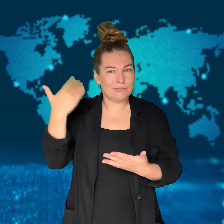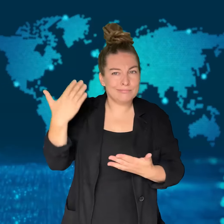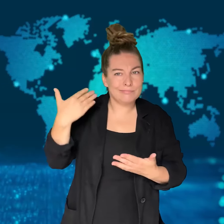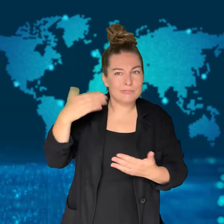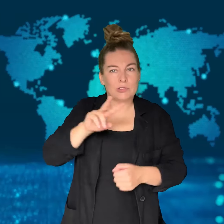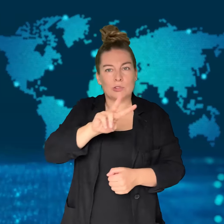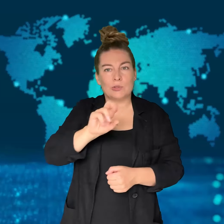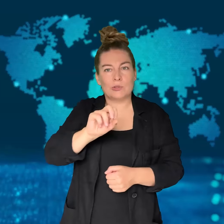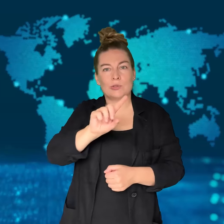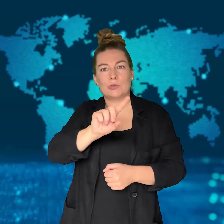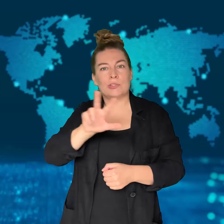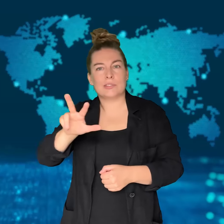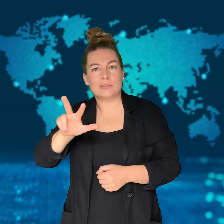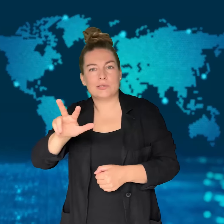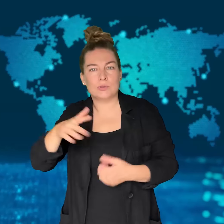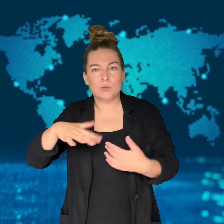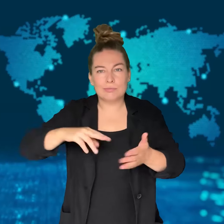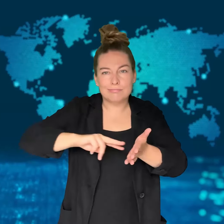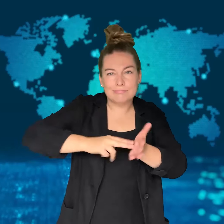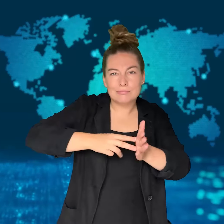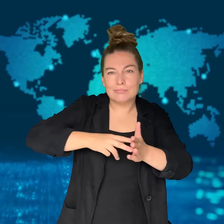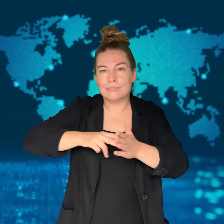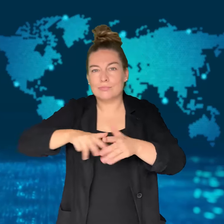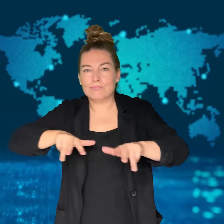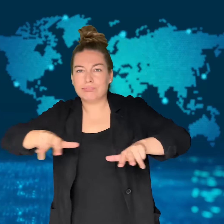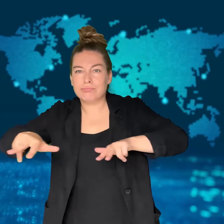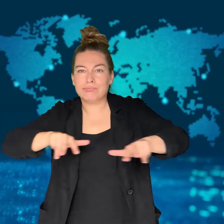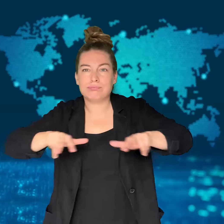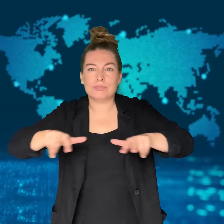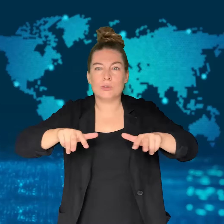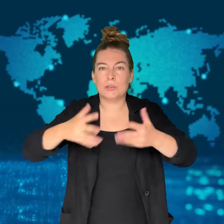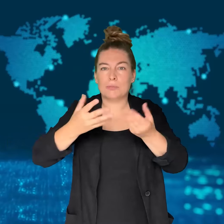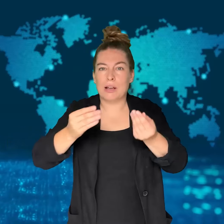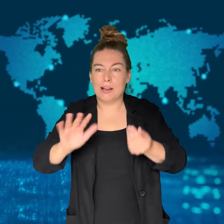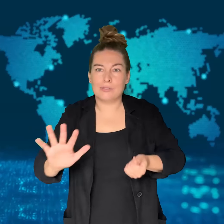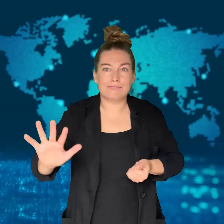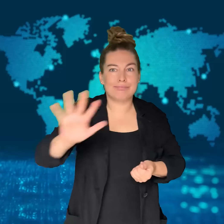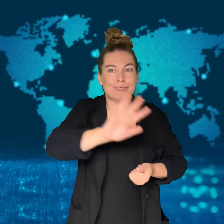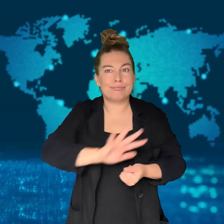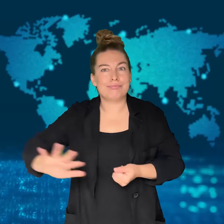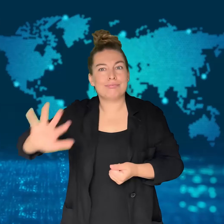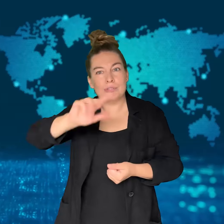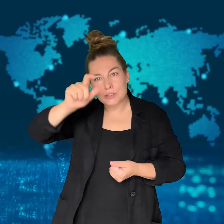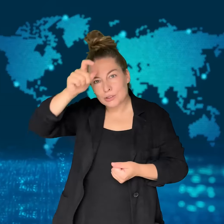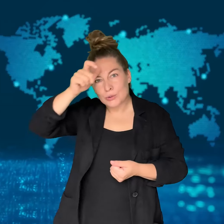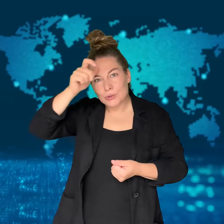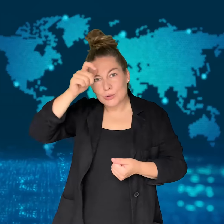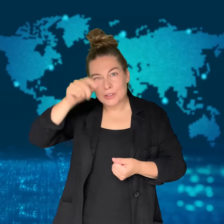He had allegedly organized the nationwide Gezi Park protests that